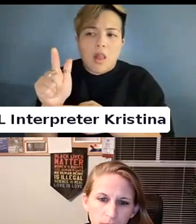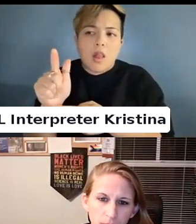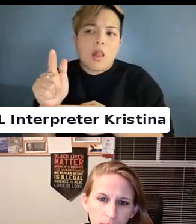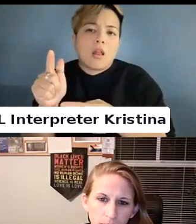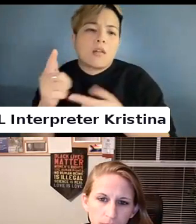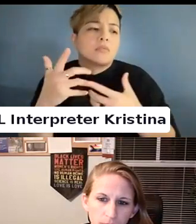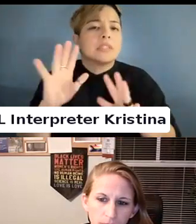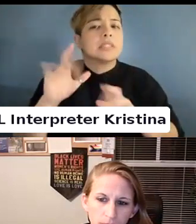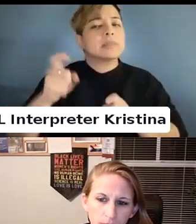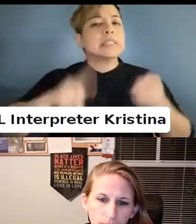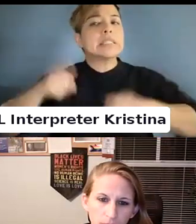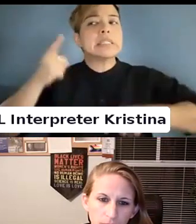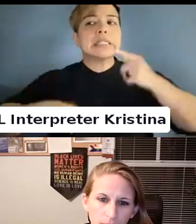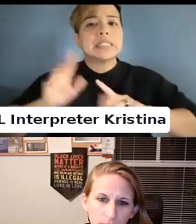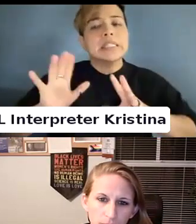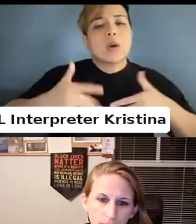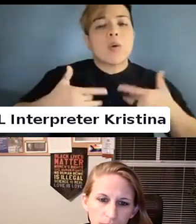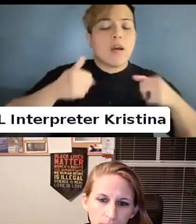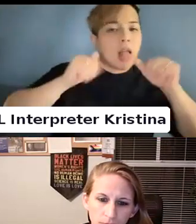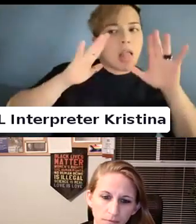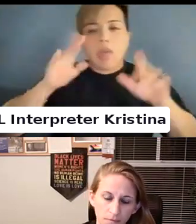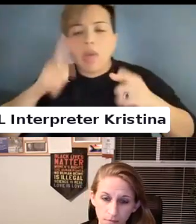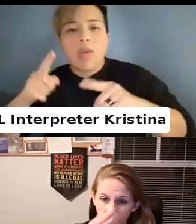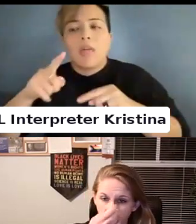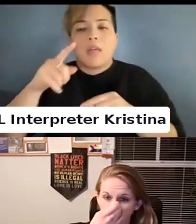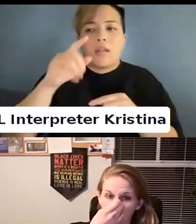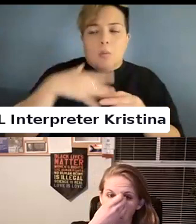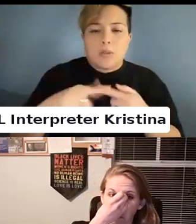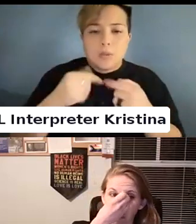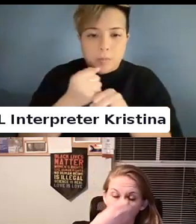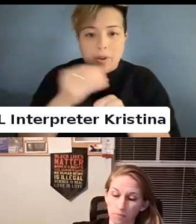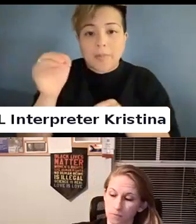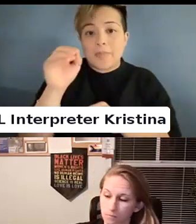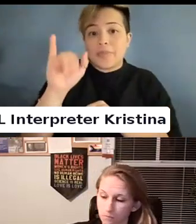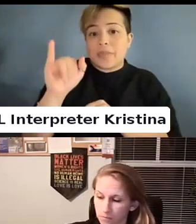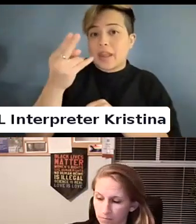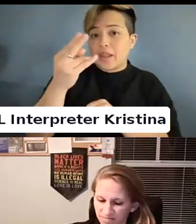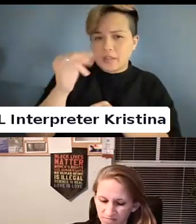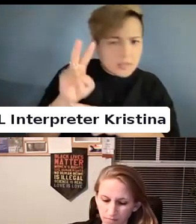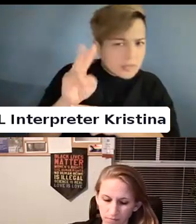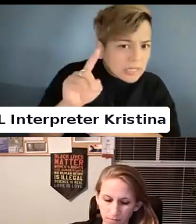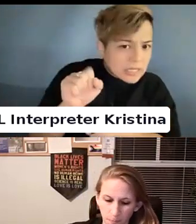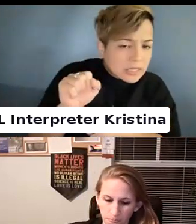And indeed the HIV AIDS movement of the time was a peak epidemic.